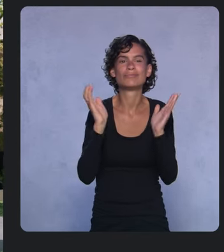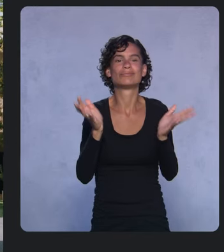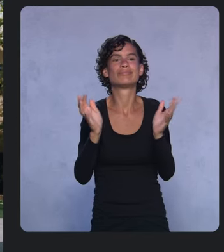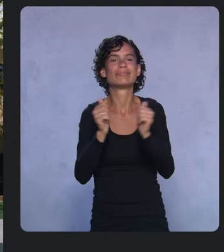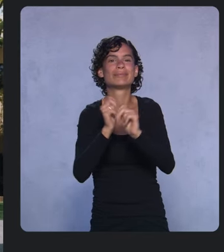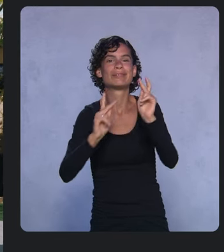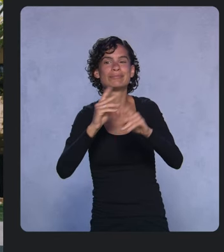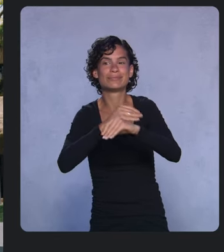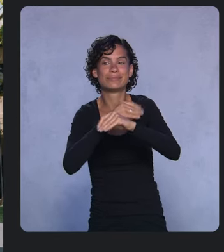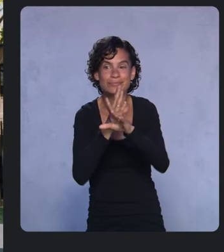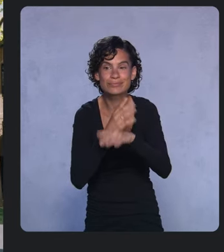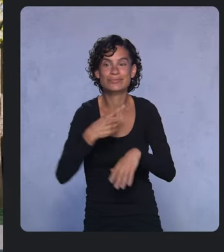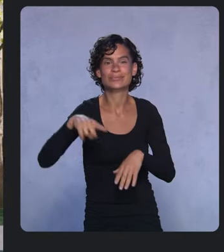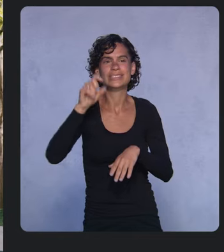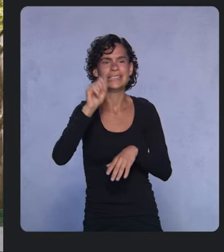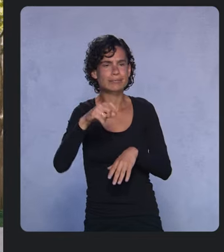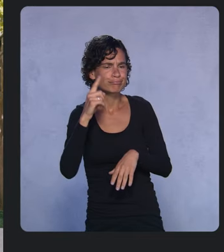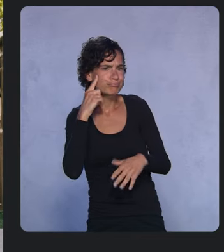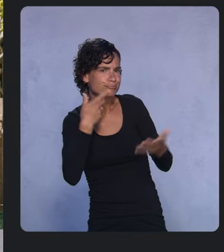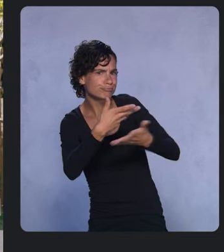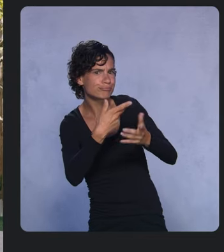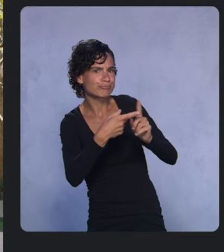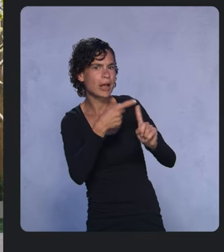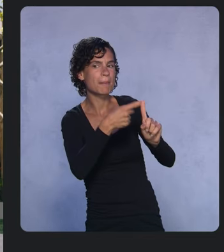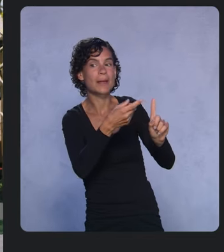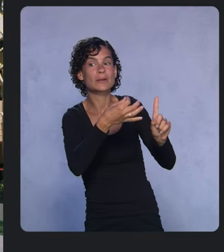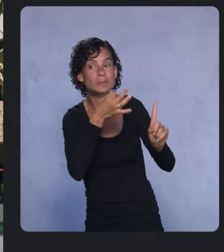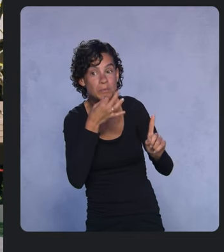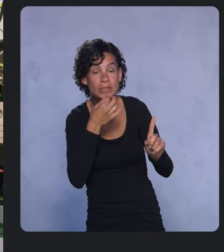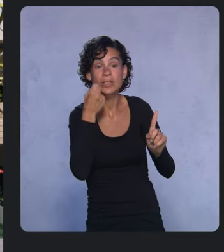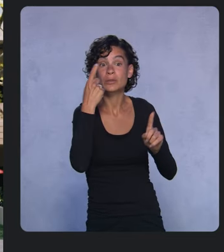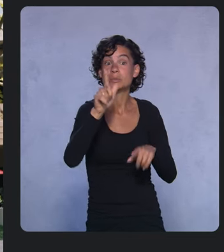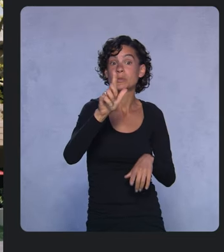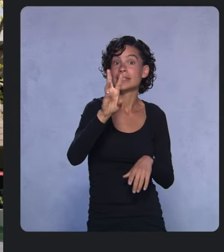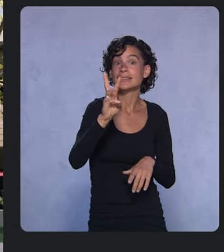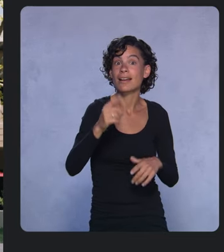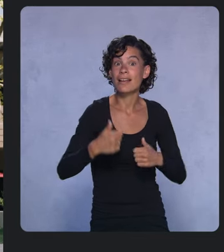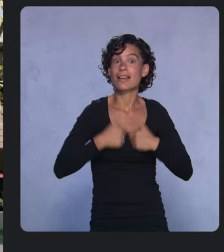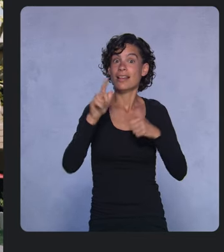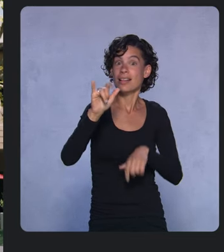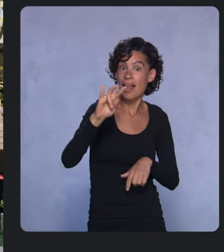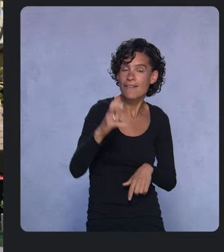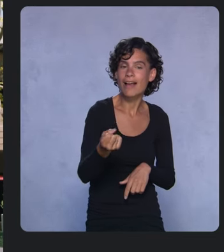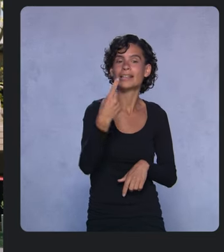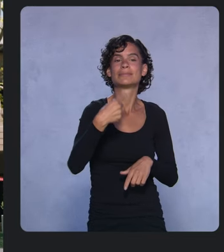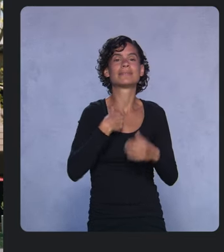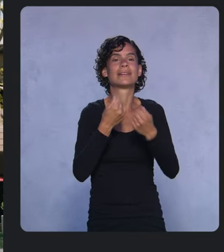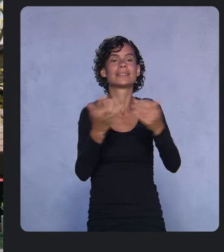You can also hear directly from the experts, with 26 live Ask Me Anything sessions with Googlers you know and love.